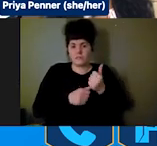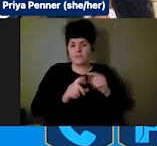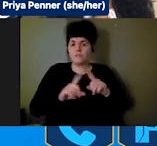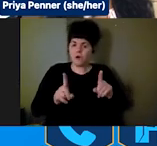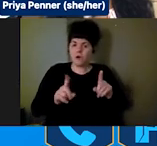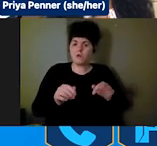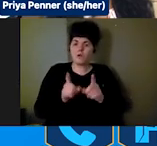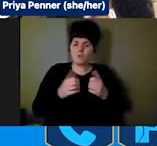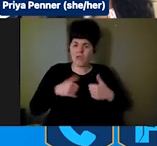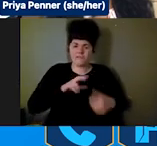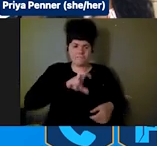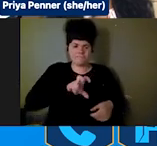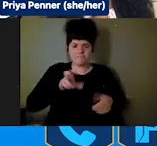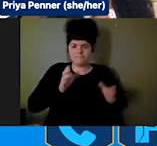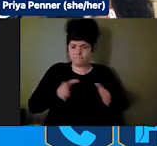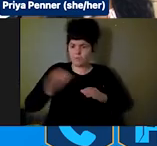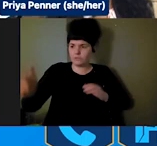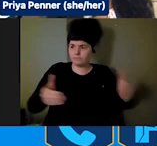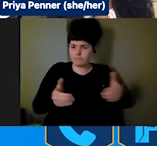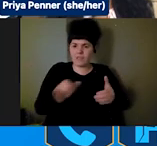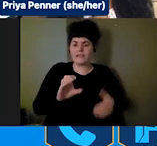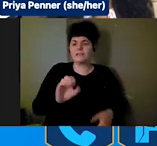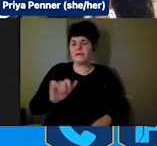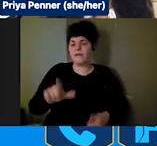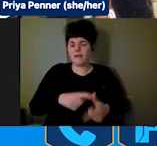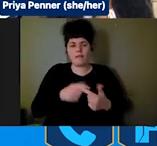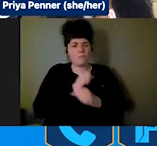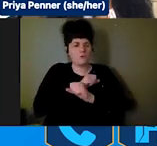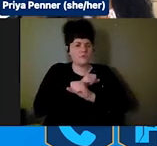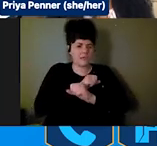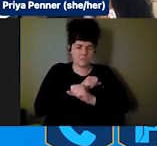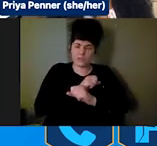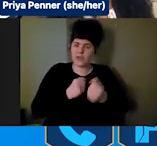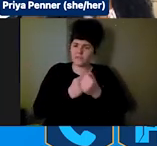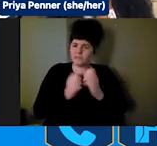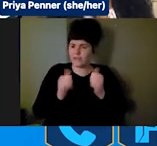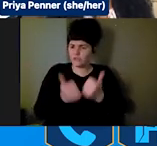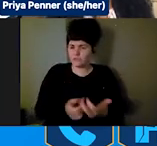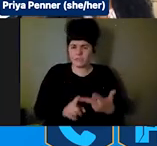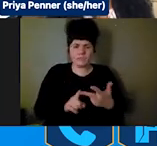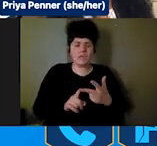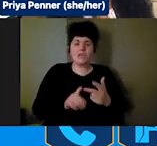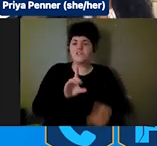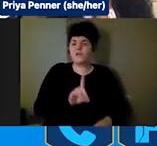Independent Living, like the Protection and Advocacy Agency, the Developmental